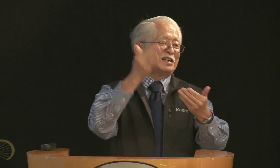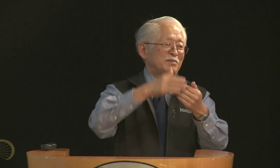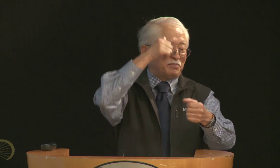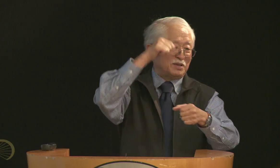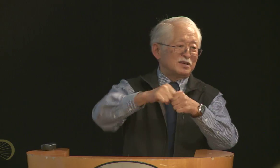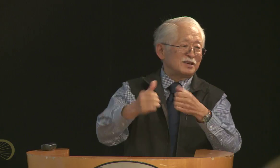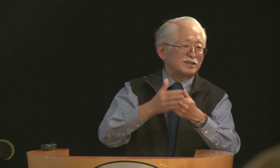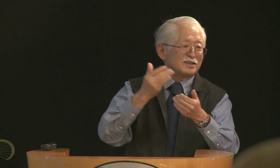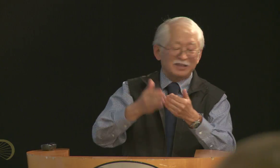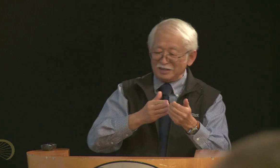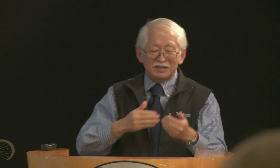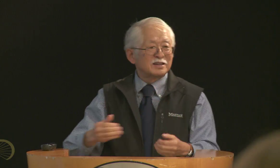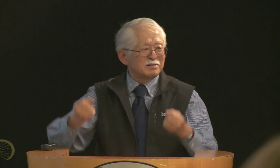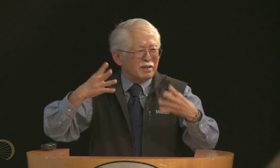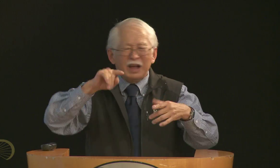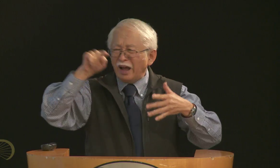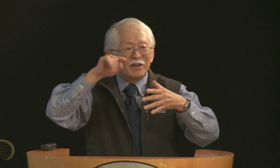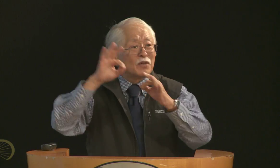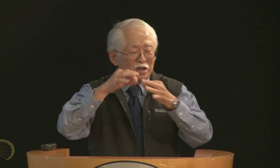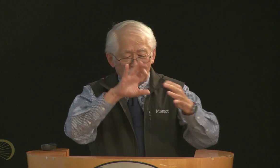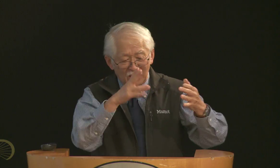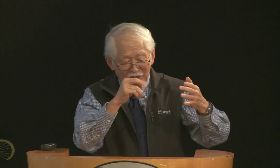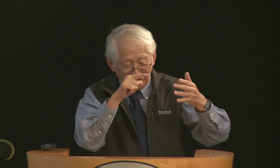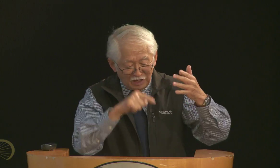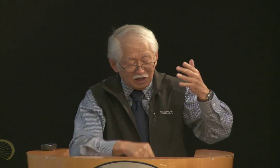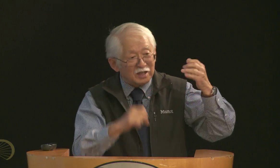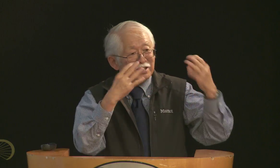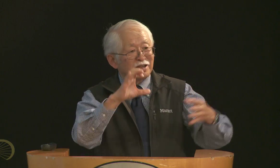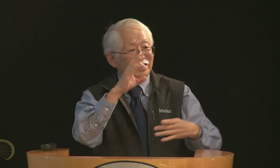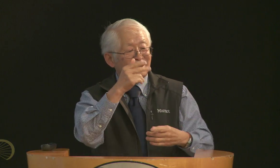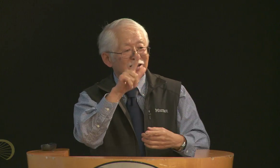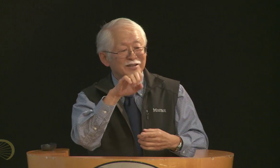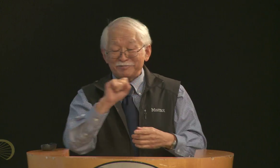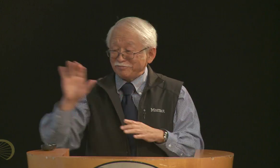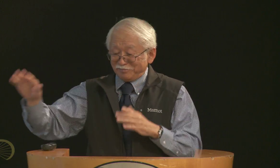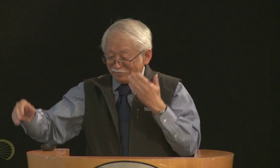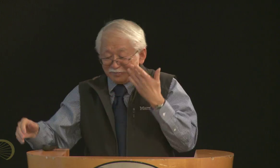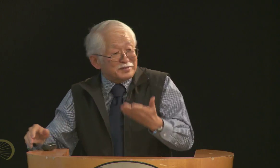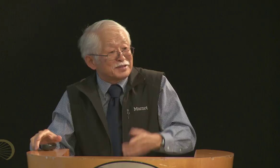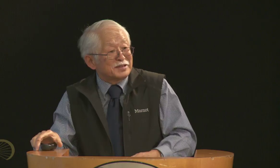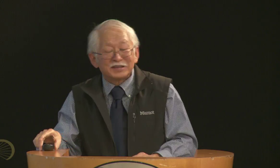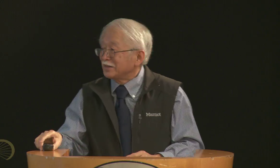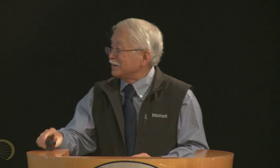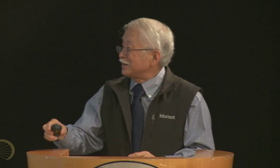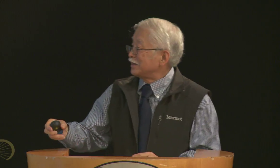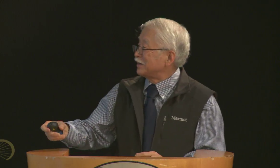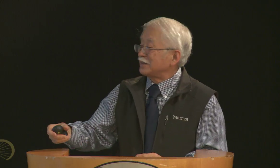too many Charleses in the family, so they just referred to him as Freeman because if you look down the family lineage they were an awful lot of Charles,